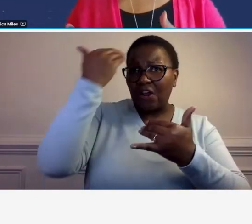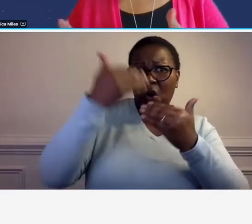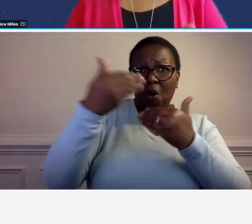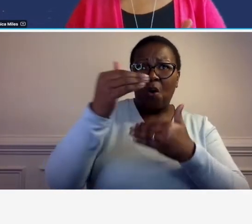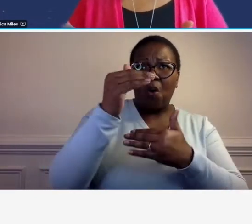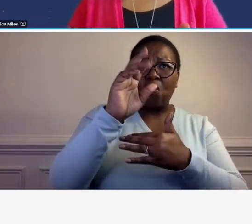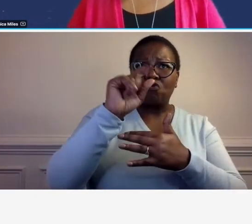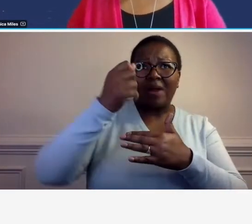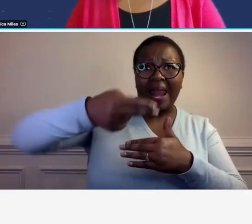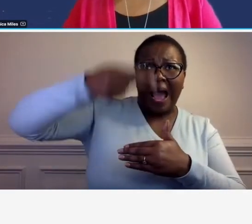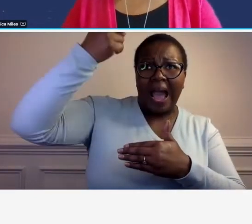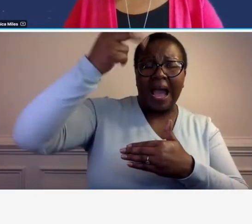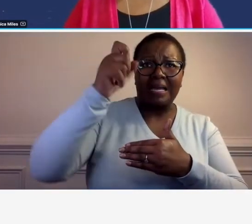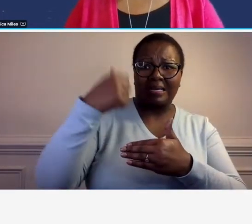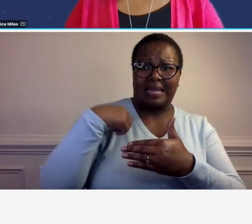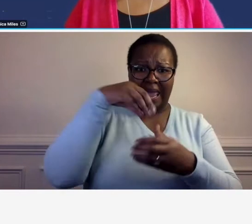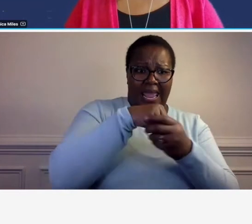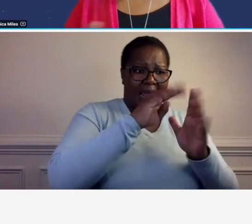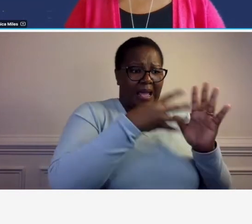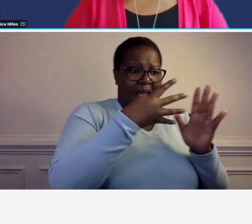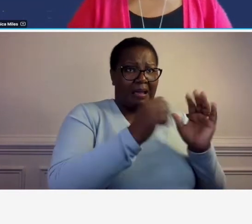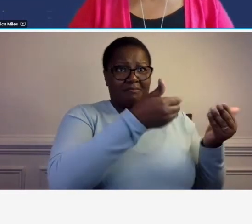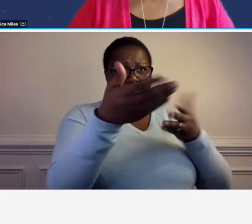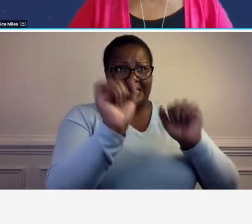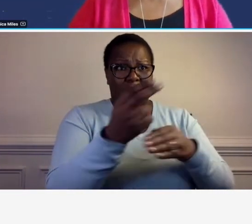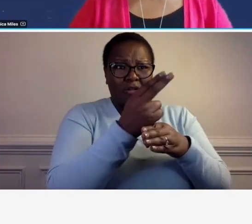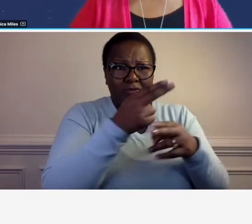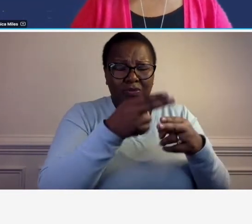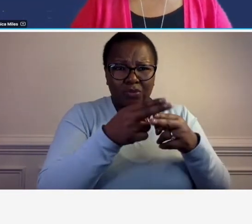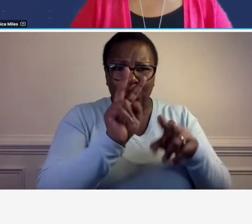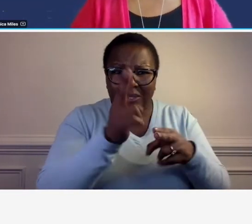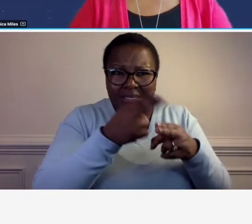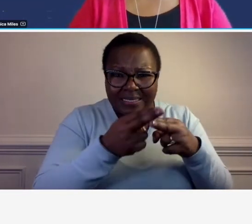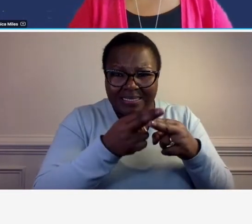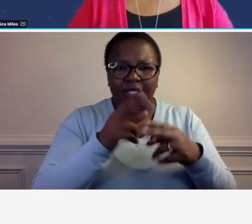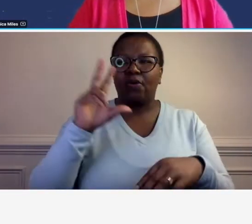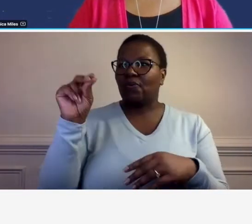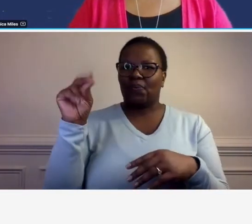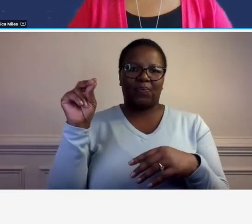you an in-house schedule to use this into in the interim no that's that that's not gonna work so